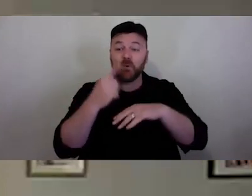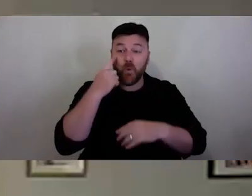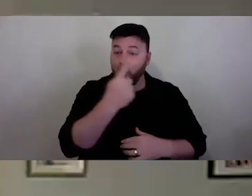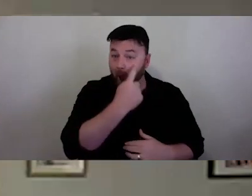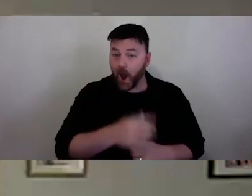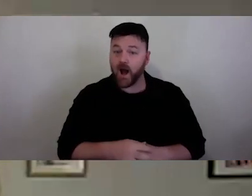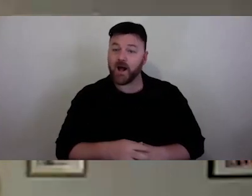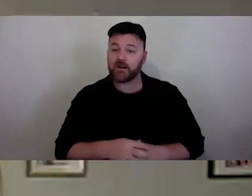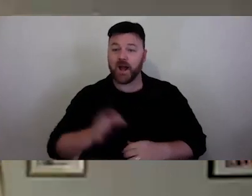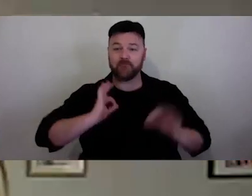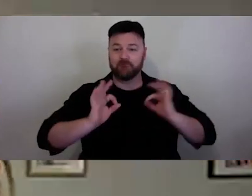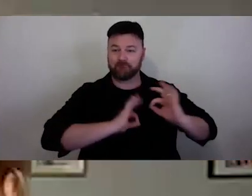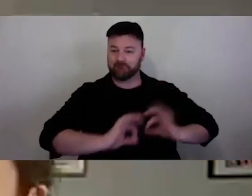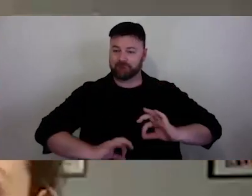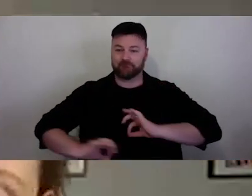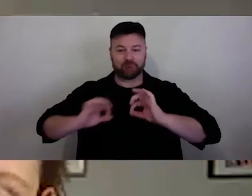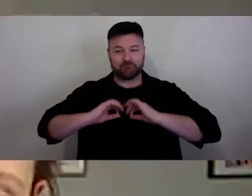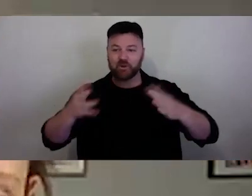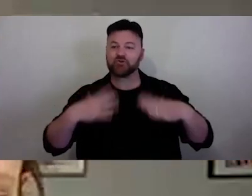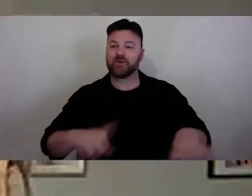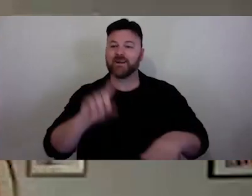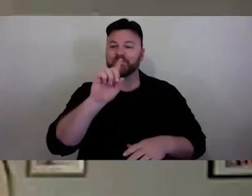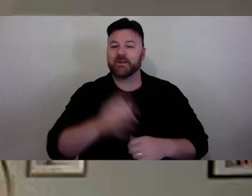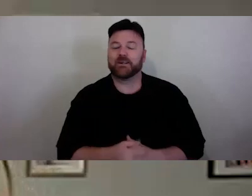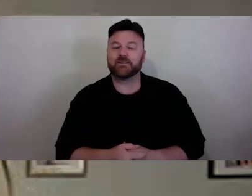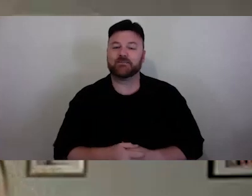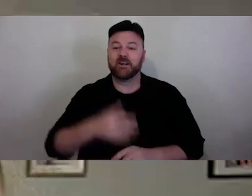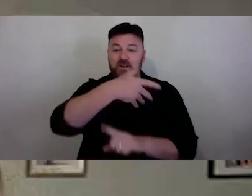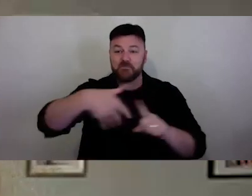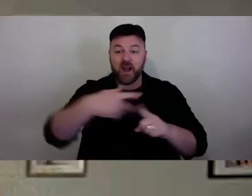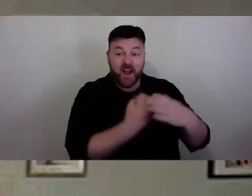A polka-dot dress. There are plants in the book ground, colourful artworks